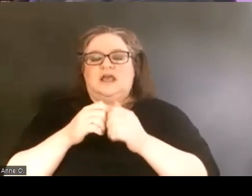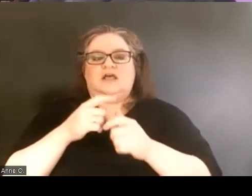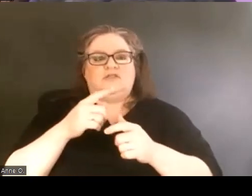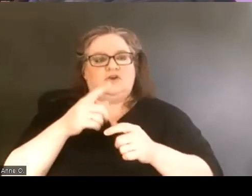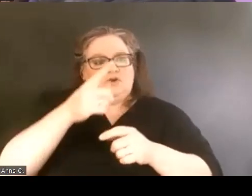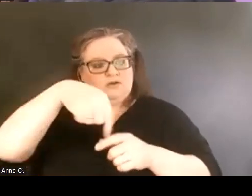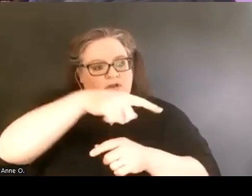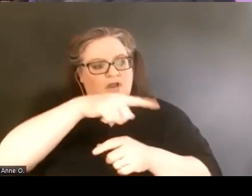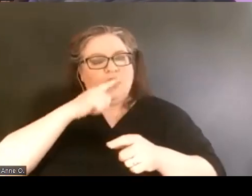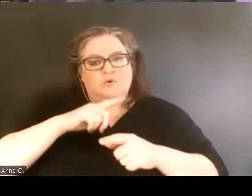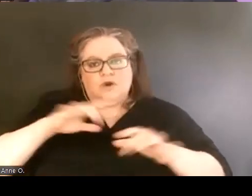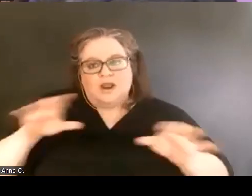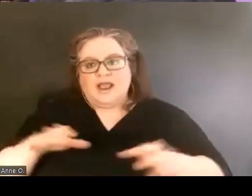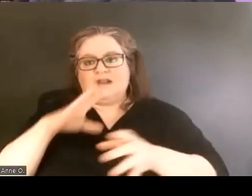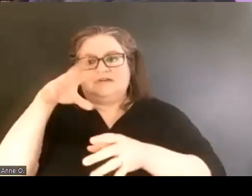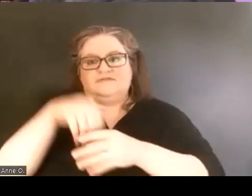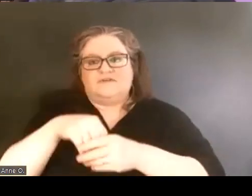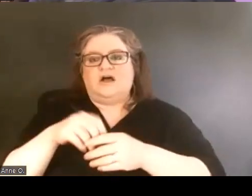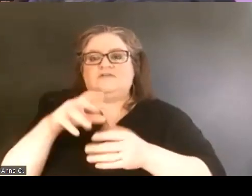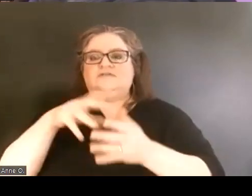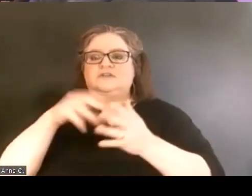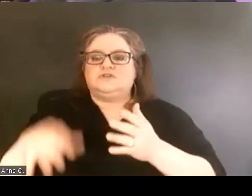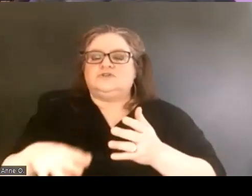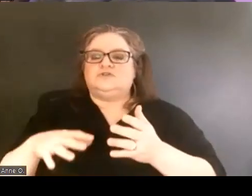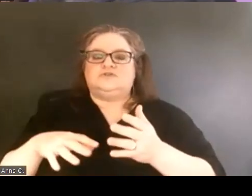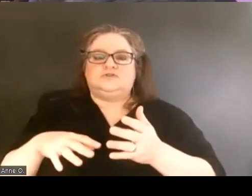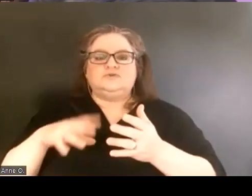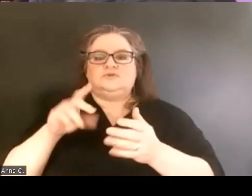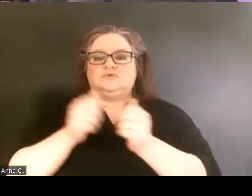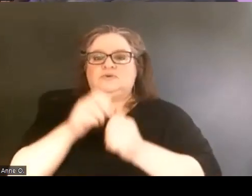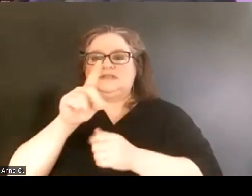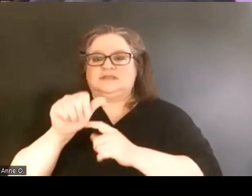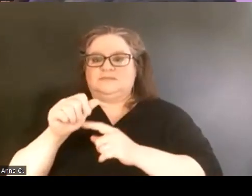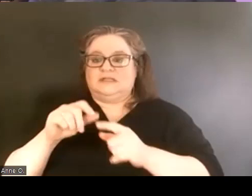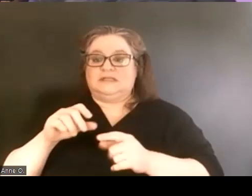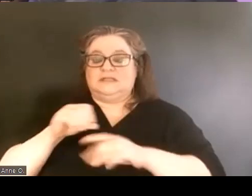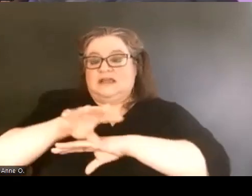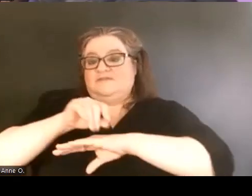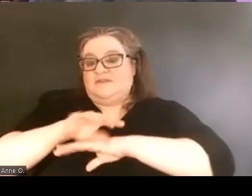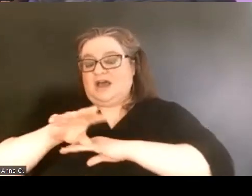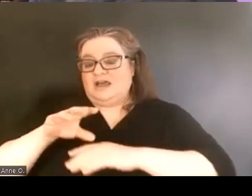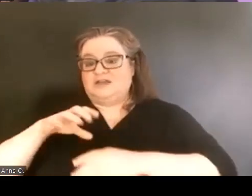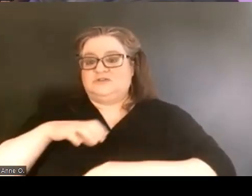in the Students with Disabilities Advisory Council regarding advocacy and awareness